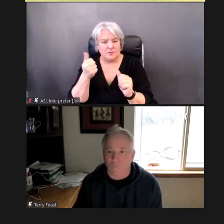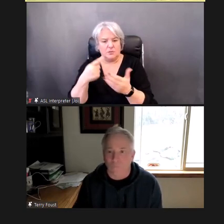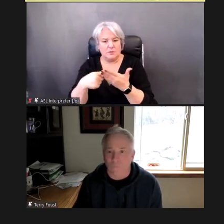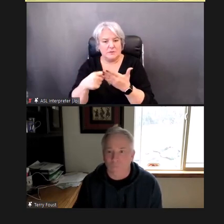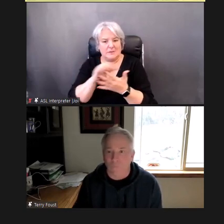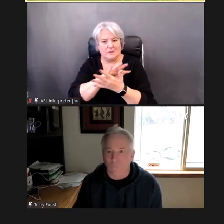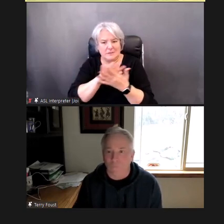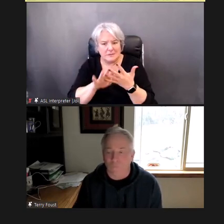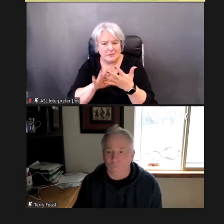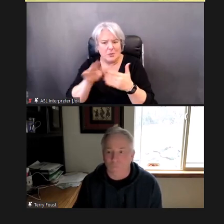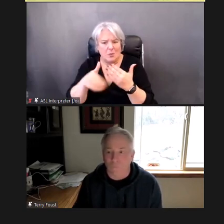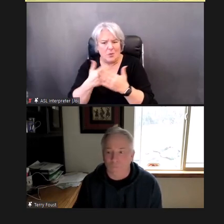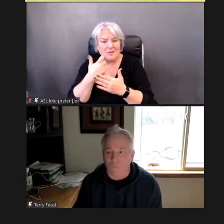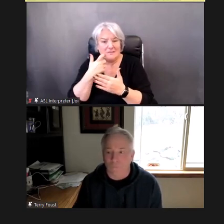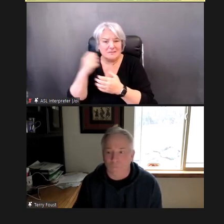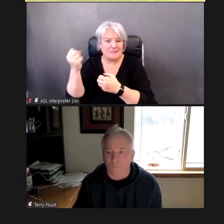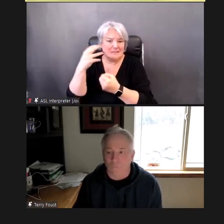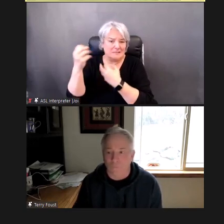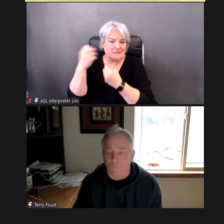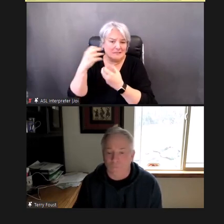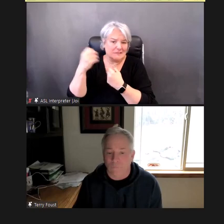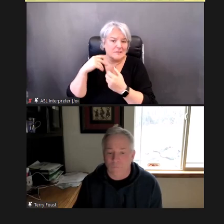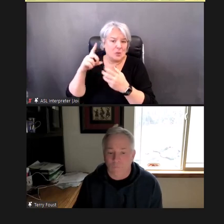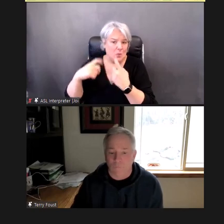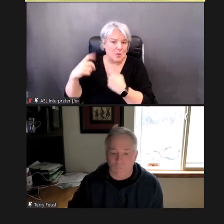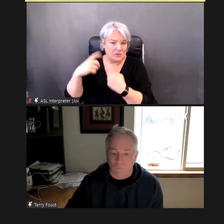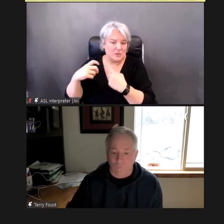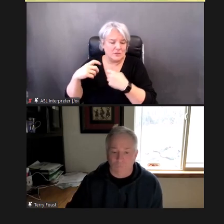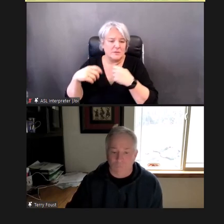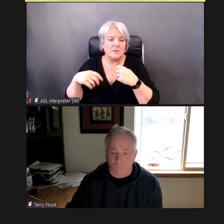You sent to us, but, be aware that...